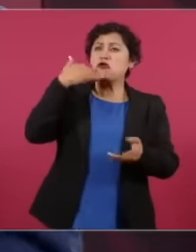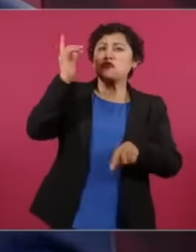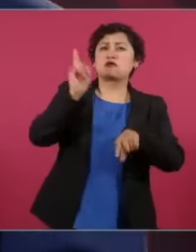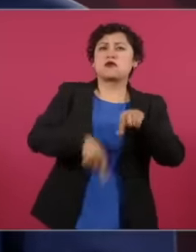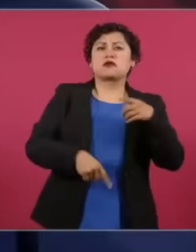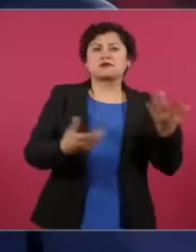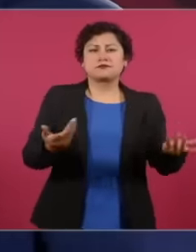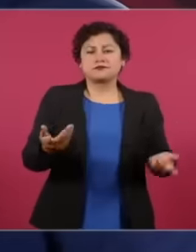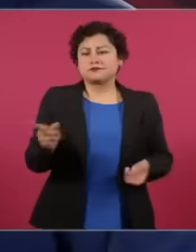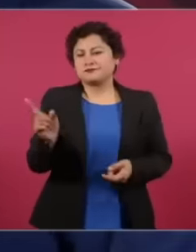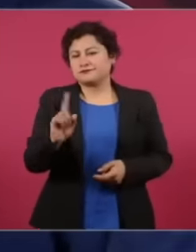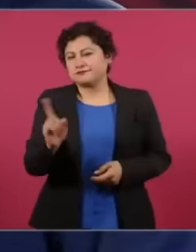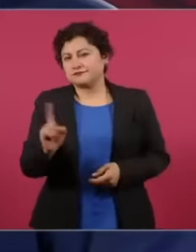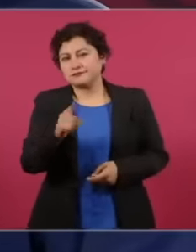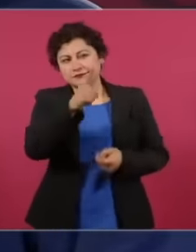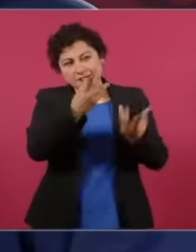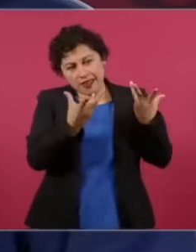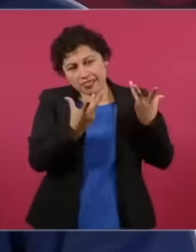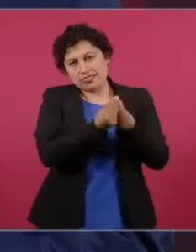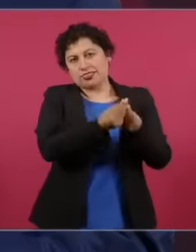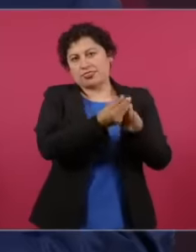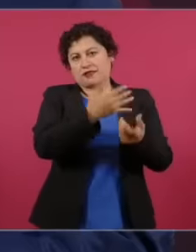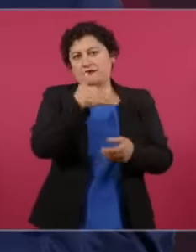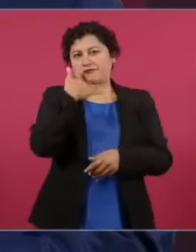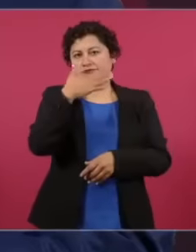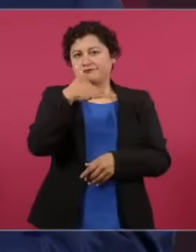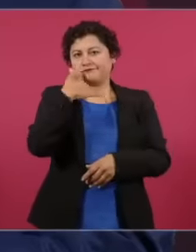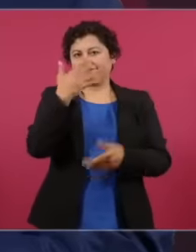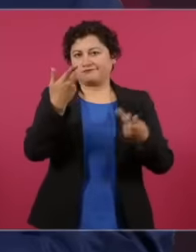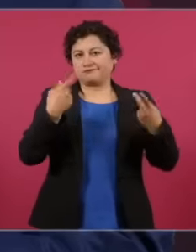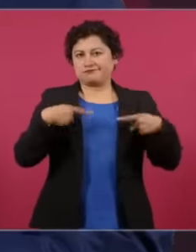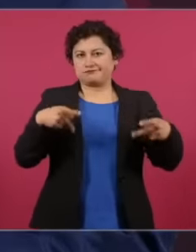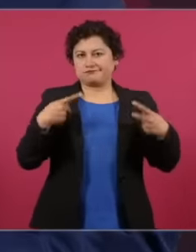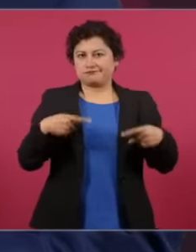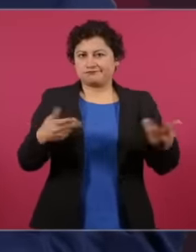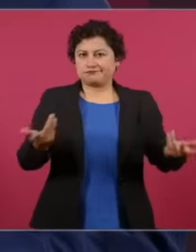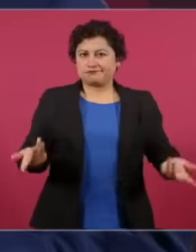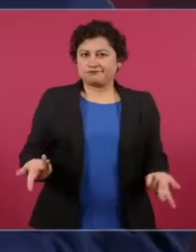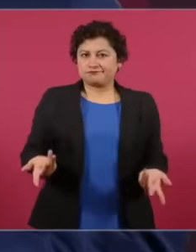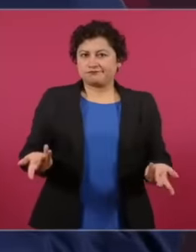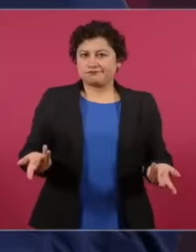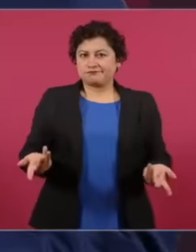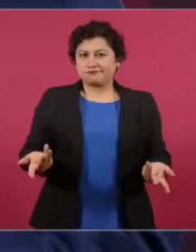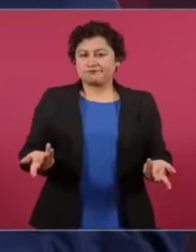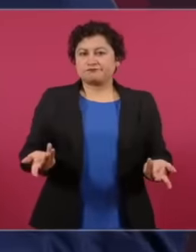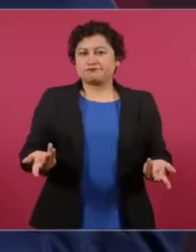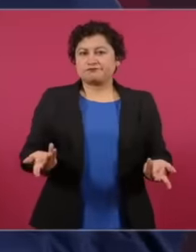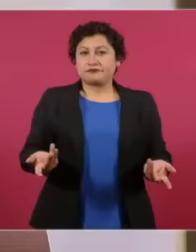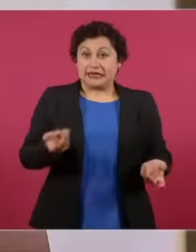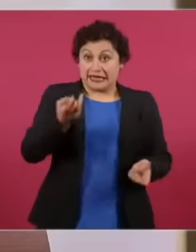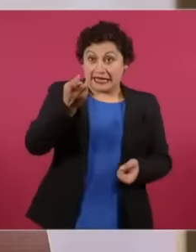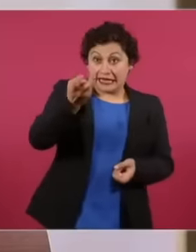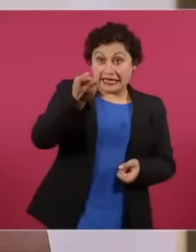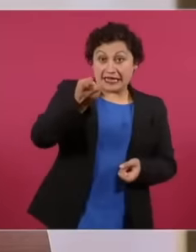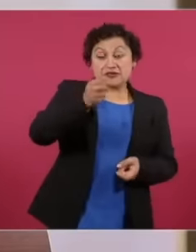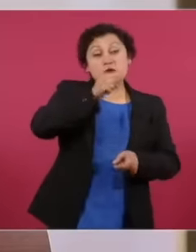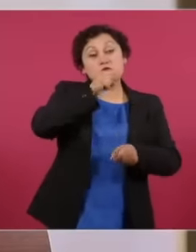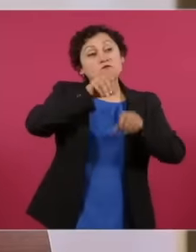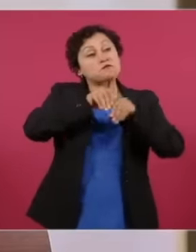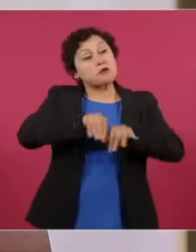corrupt Who applaud a report against